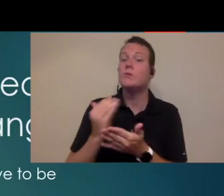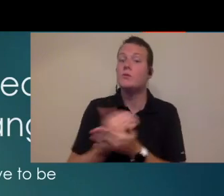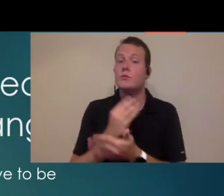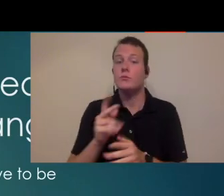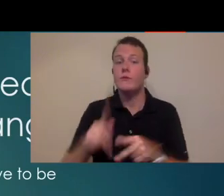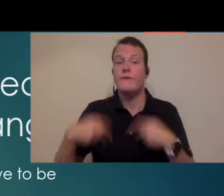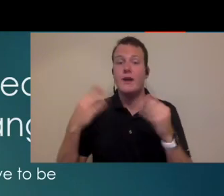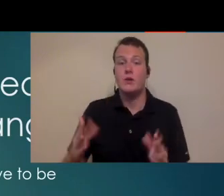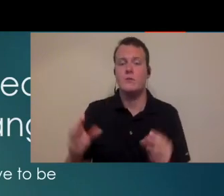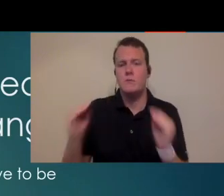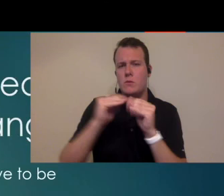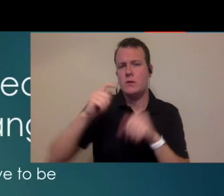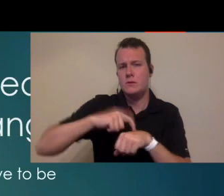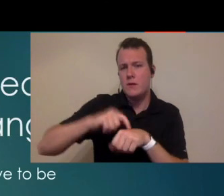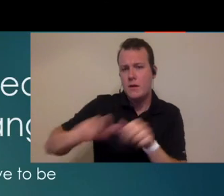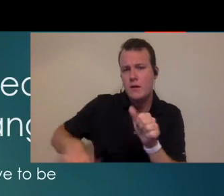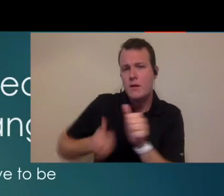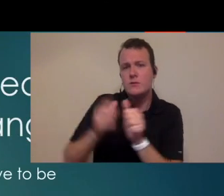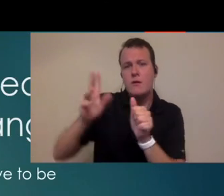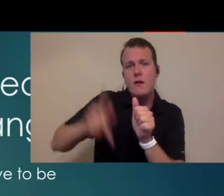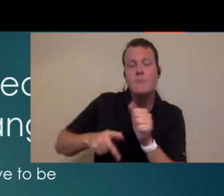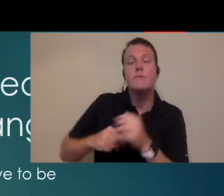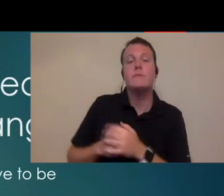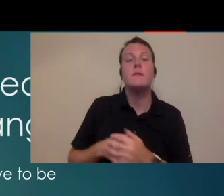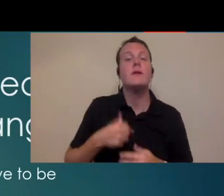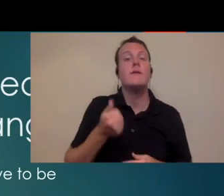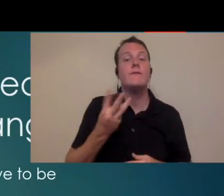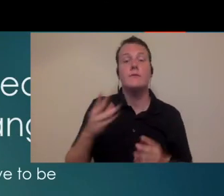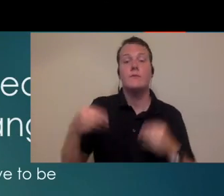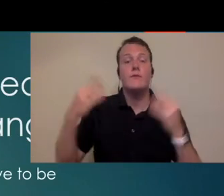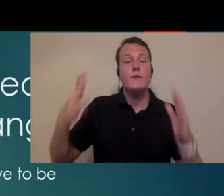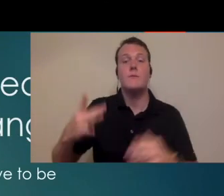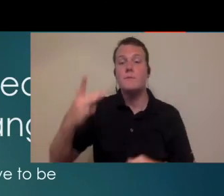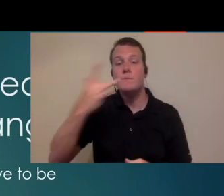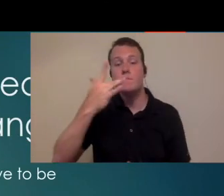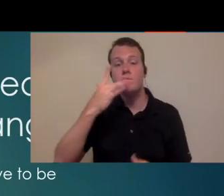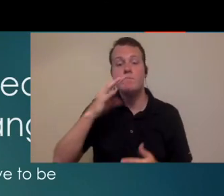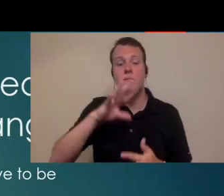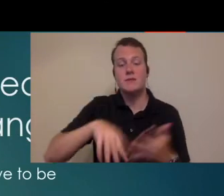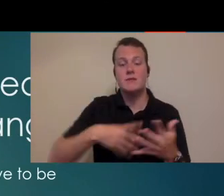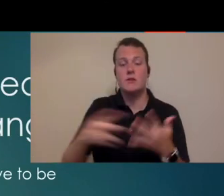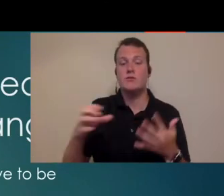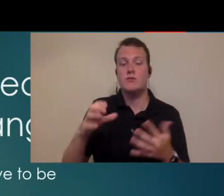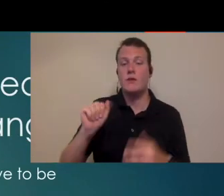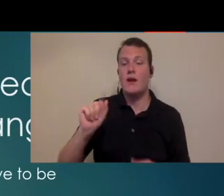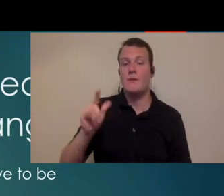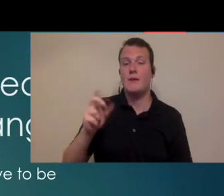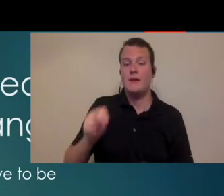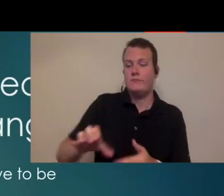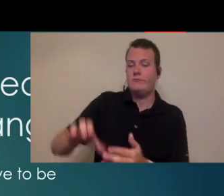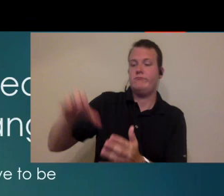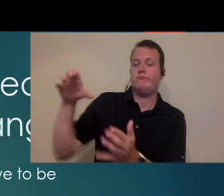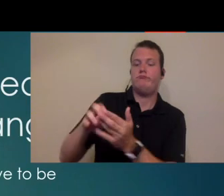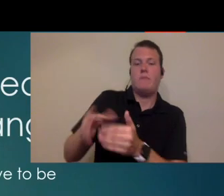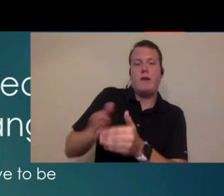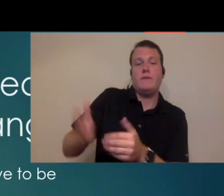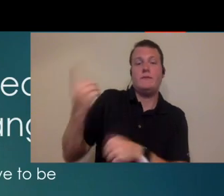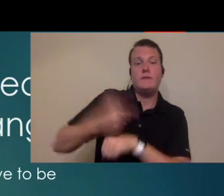newer providers need a little bit more time to kind of catch up I have some providers who prefer to schedule a chunk of admin time at the end of every day so